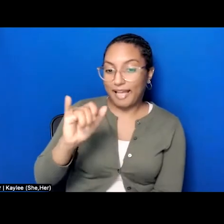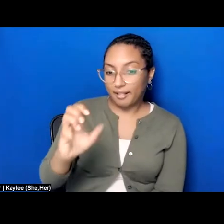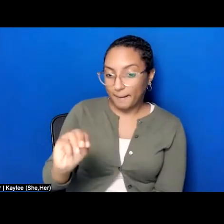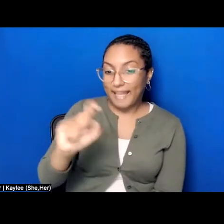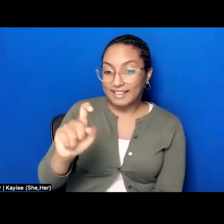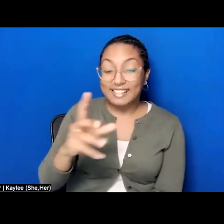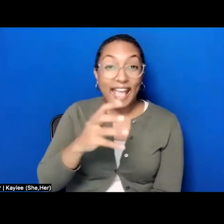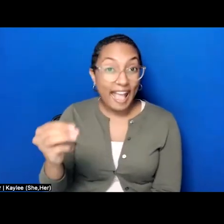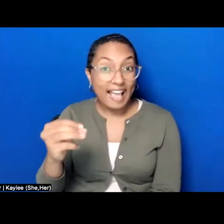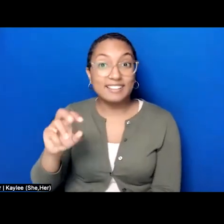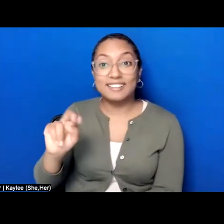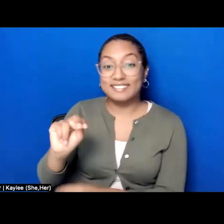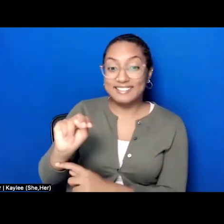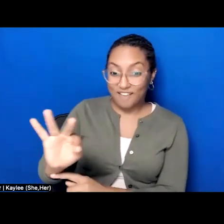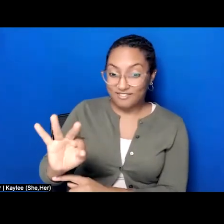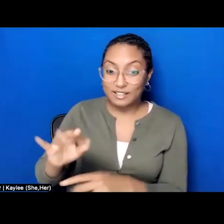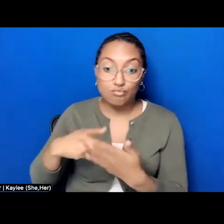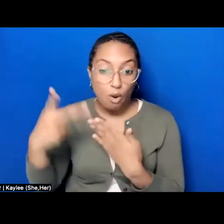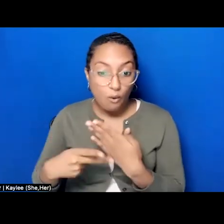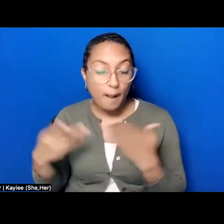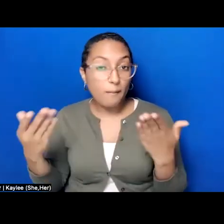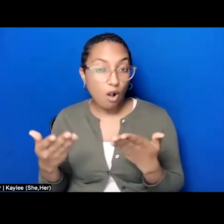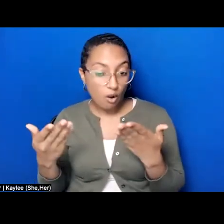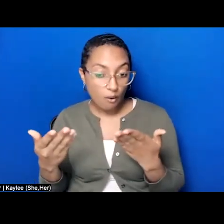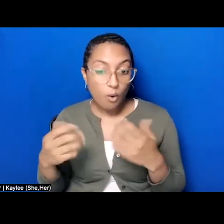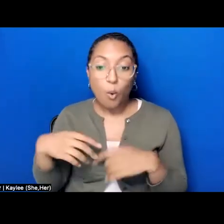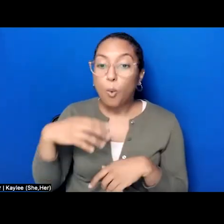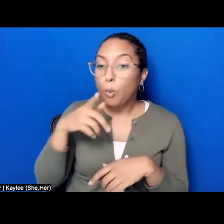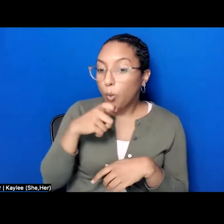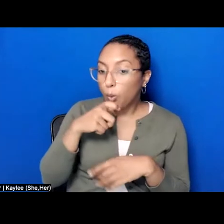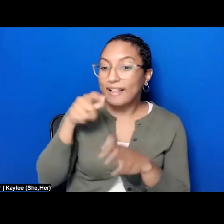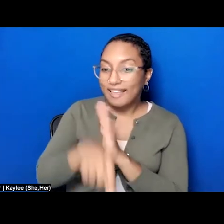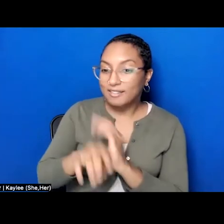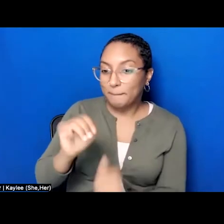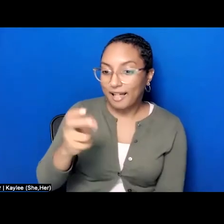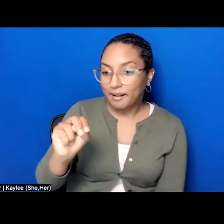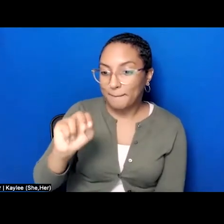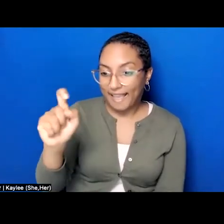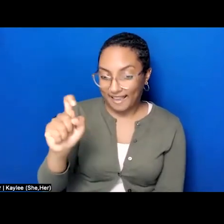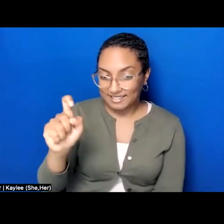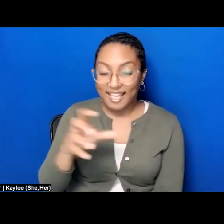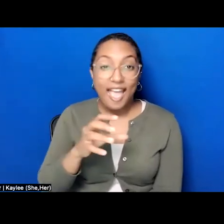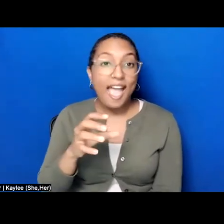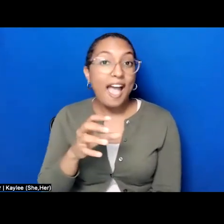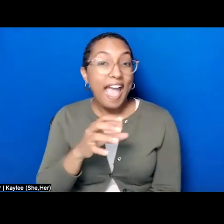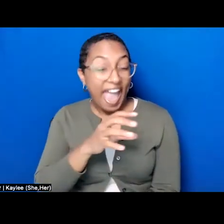and Blood Brothers' "Malcolm X and Muhammad Ali." There is so much more